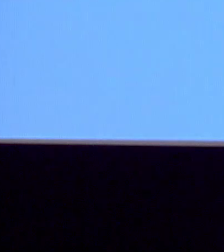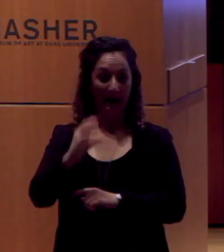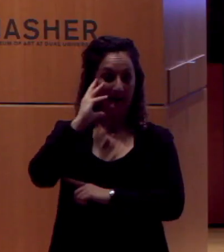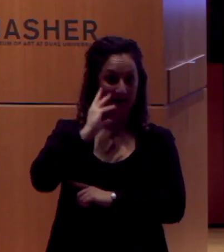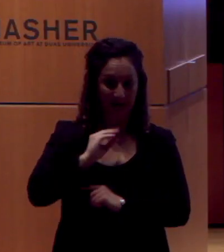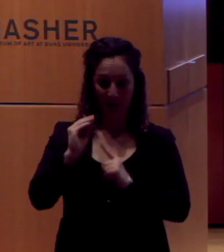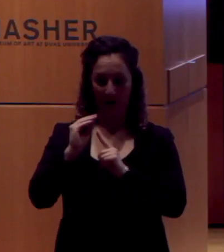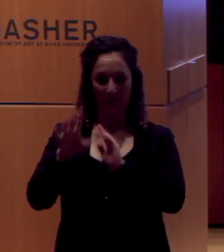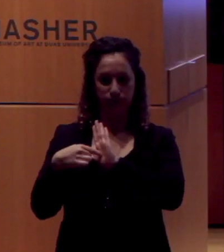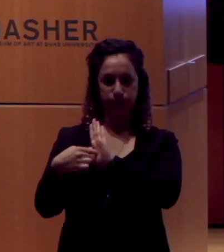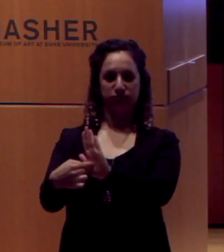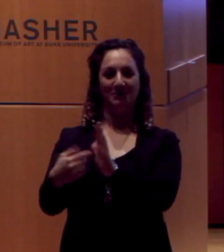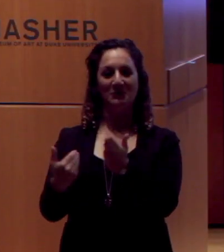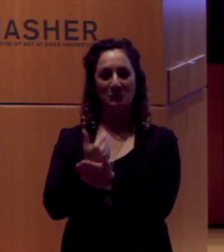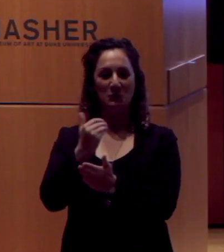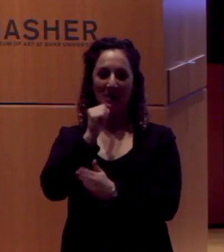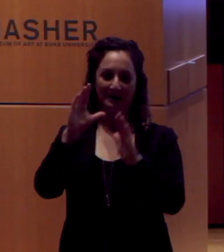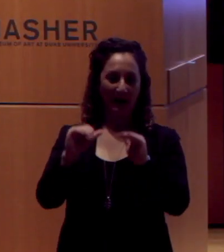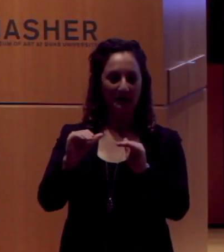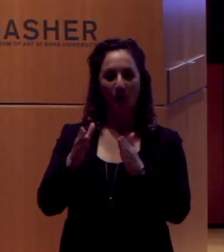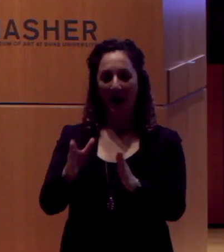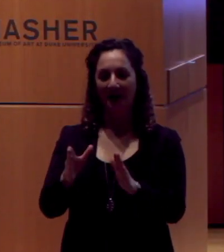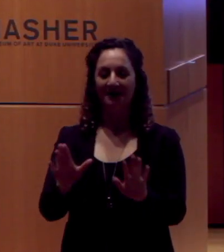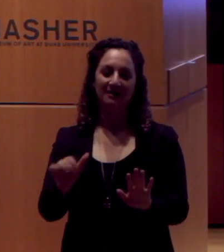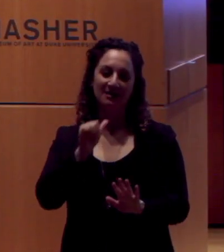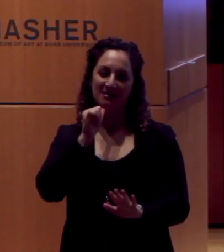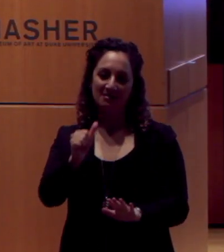So as long as it's not patronizing, it's not medicalized, it's not sentimental.